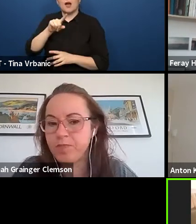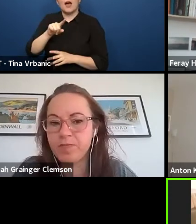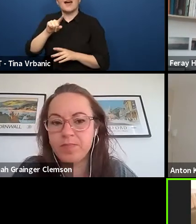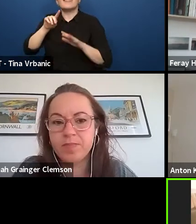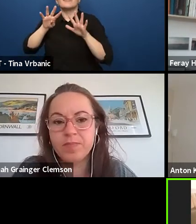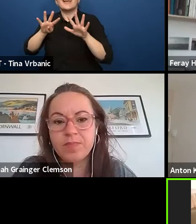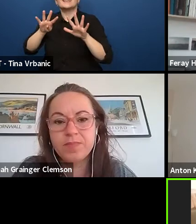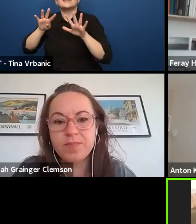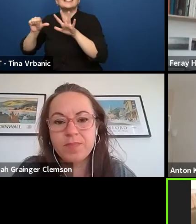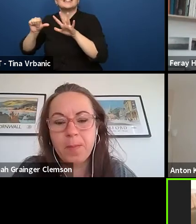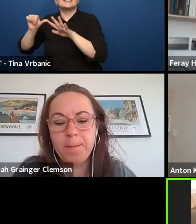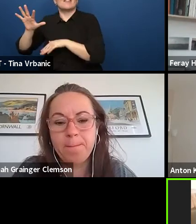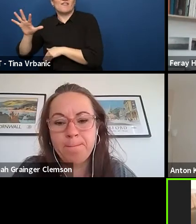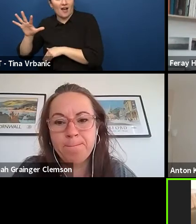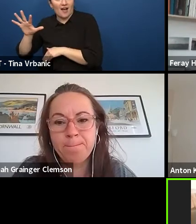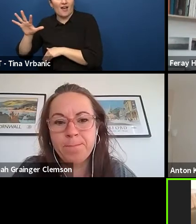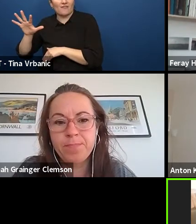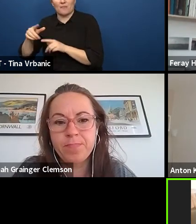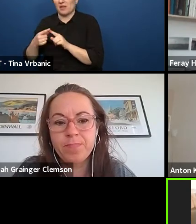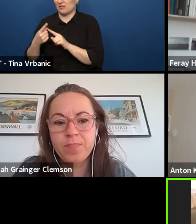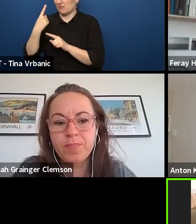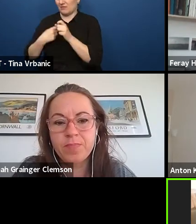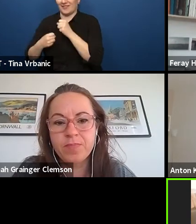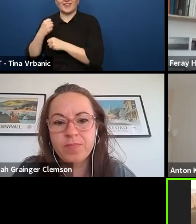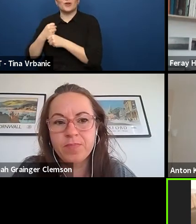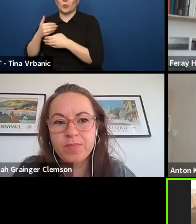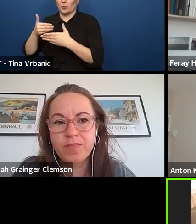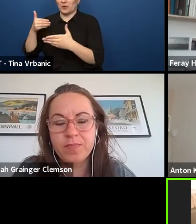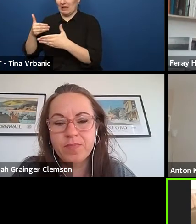And we recently had a World Congress